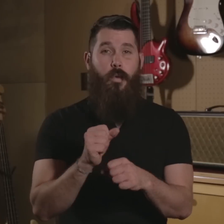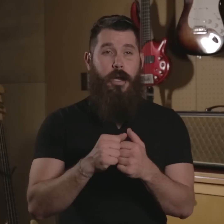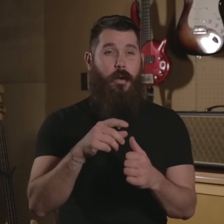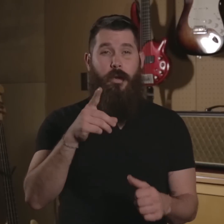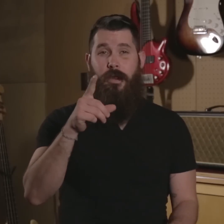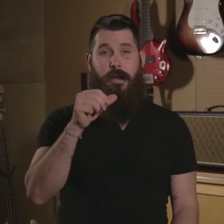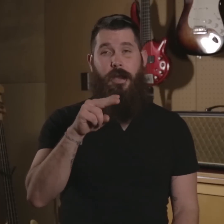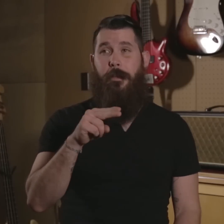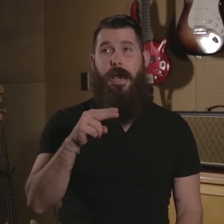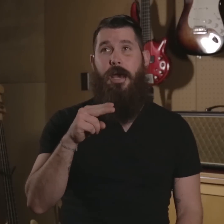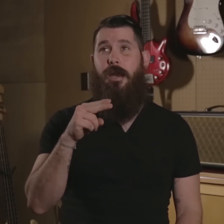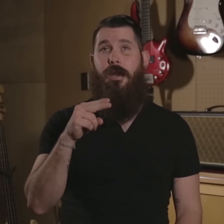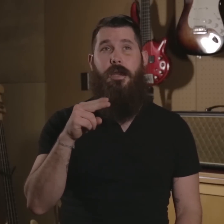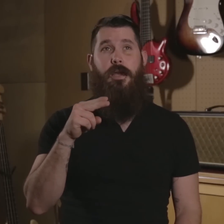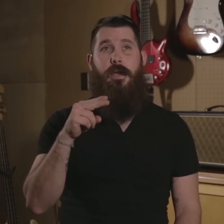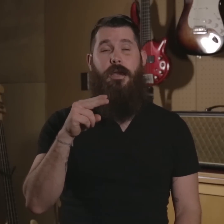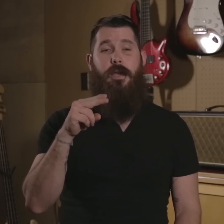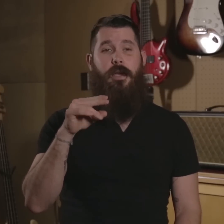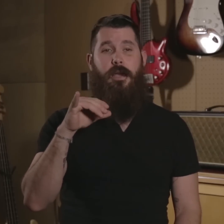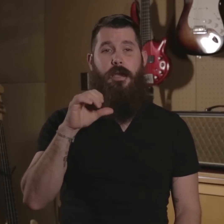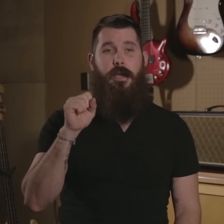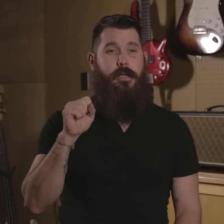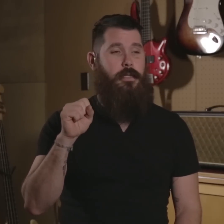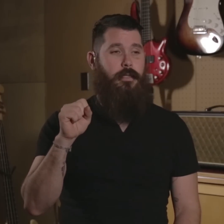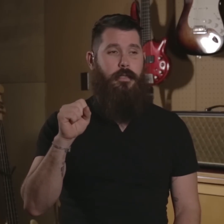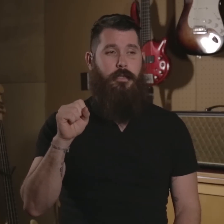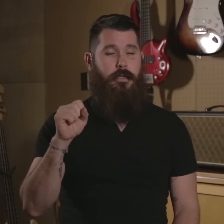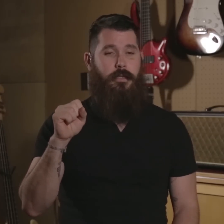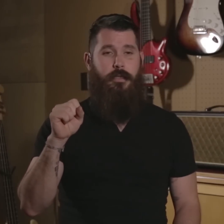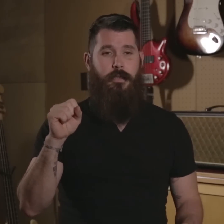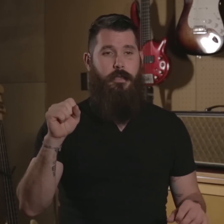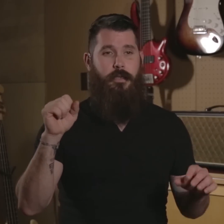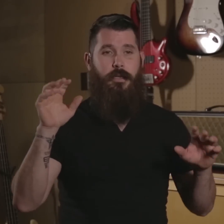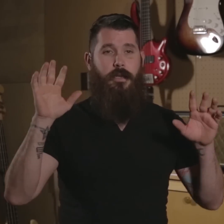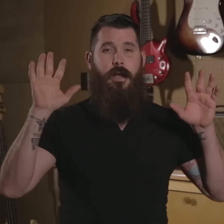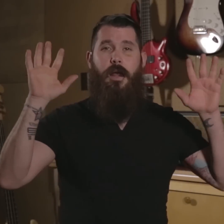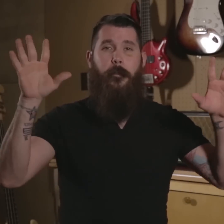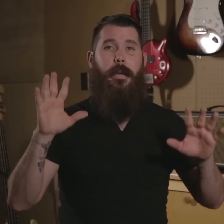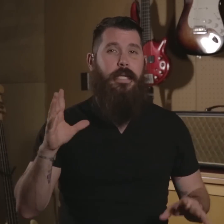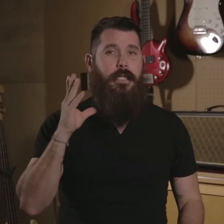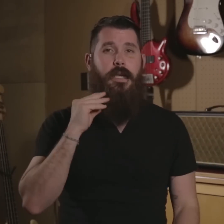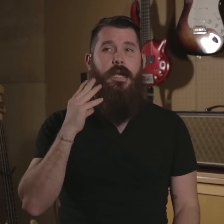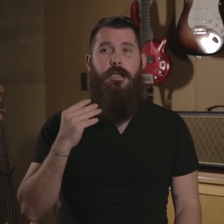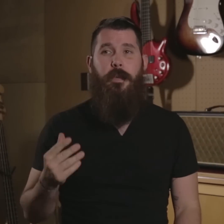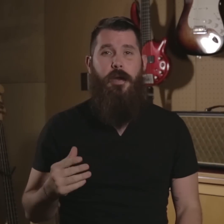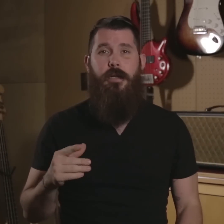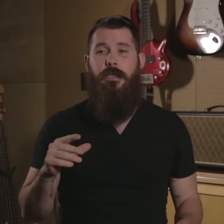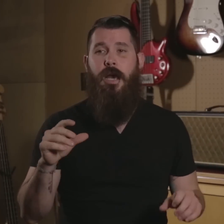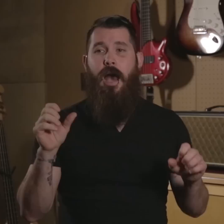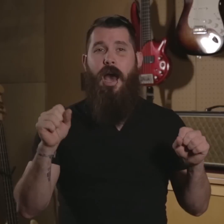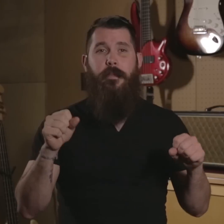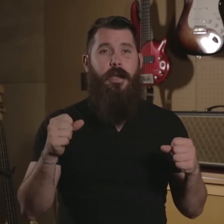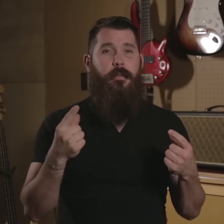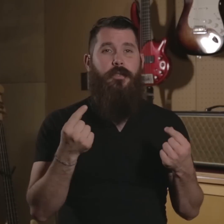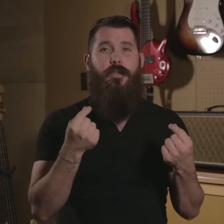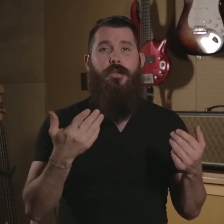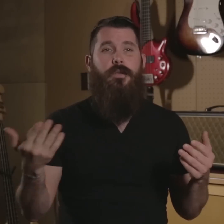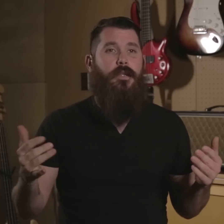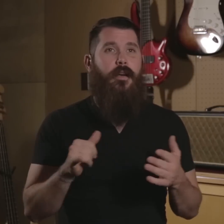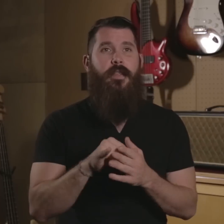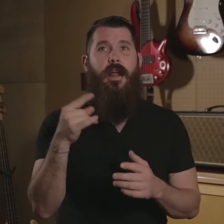Working with the DPAN is an amazing experience, I've been able to do stuff that